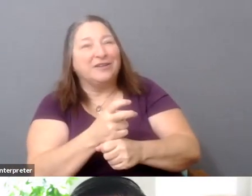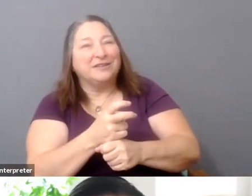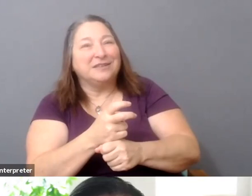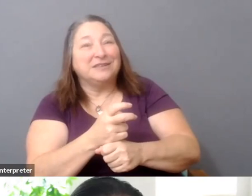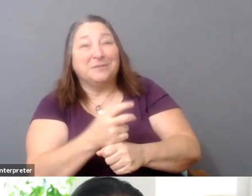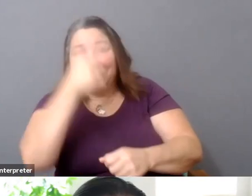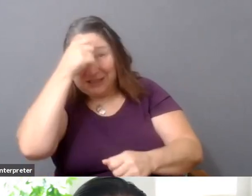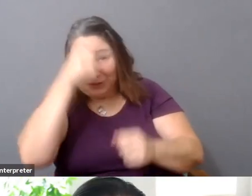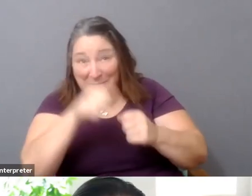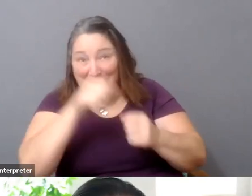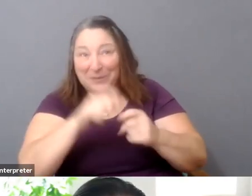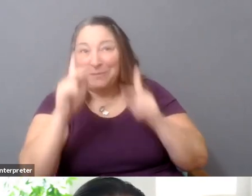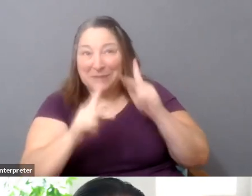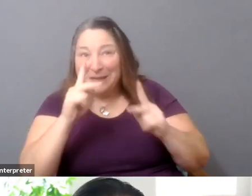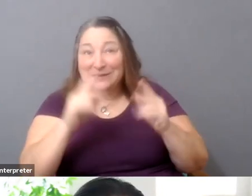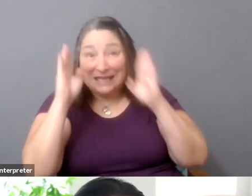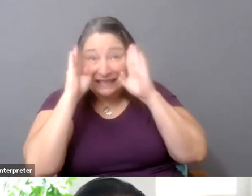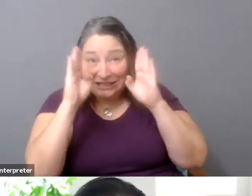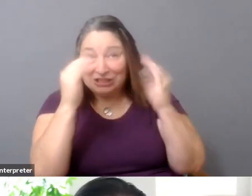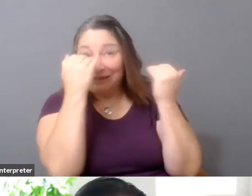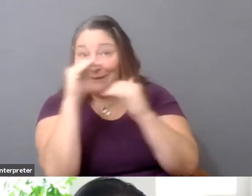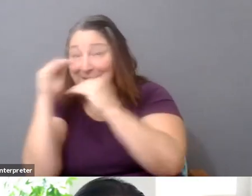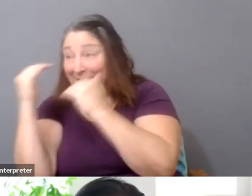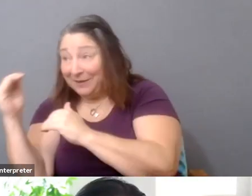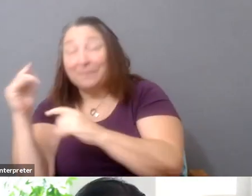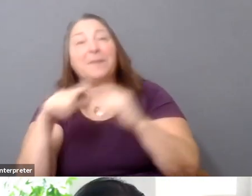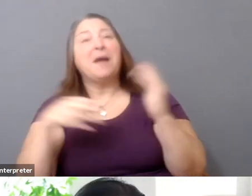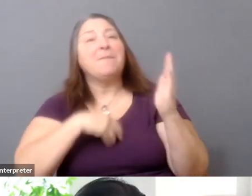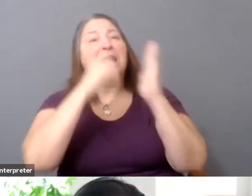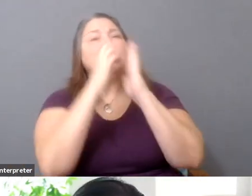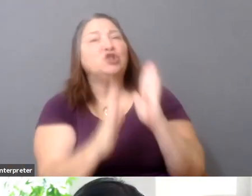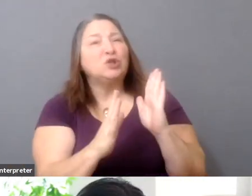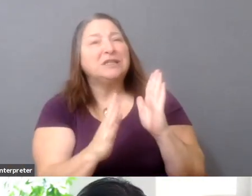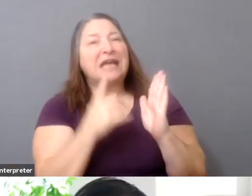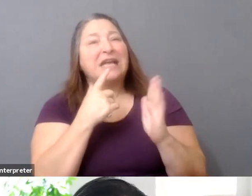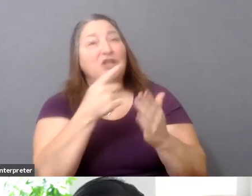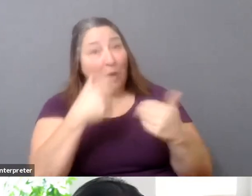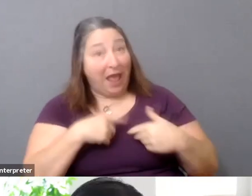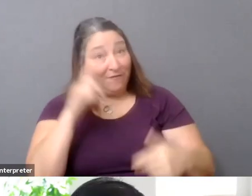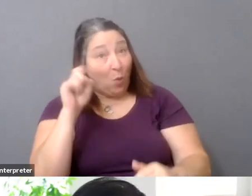But with my students it's like, hey, if you have a question, questions are inviting. Put out your question.